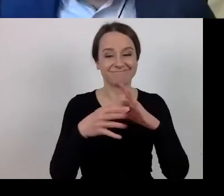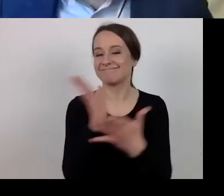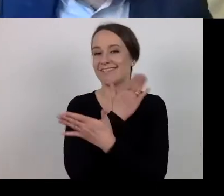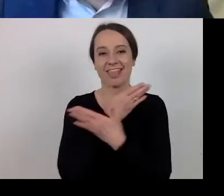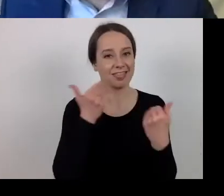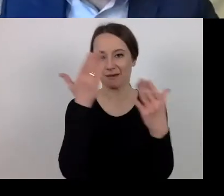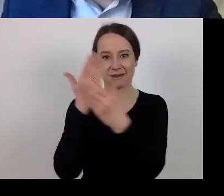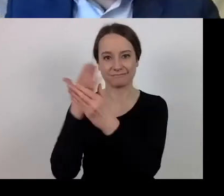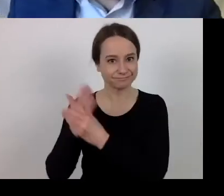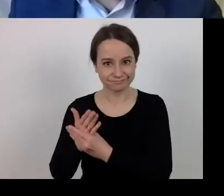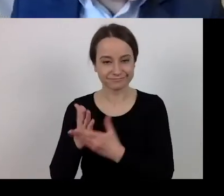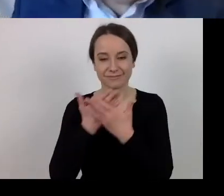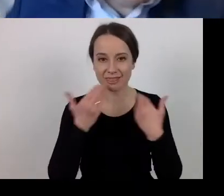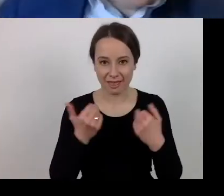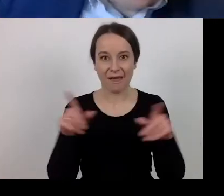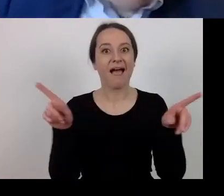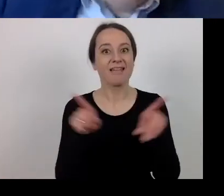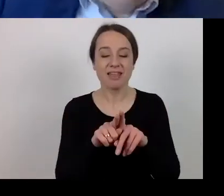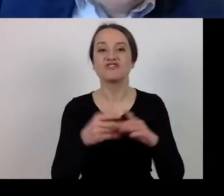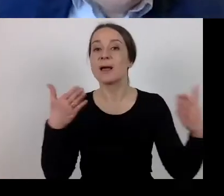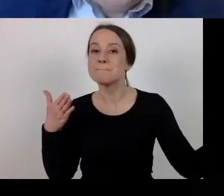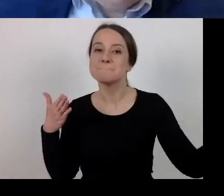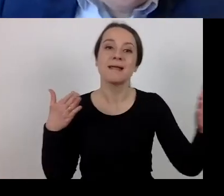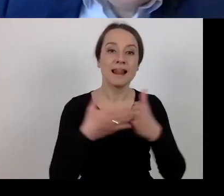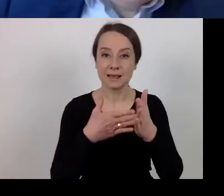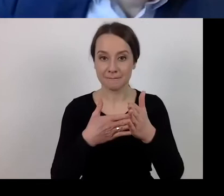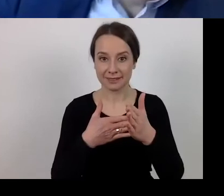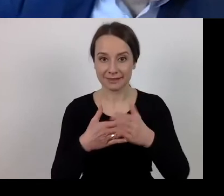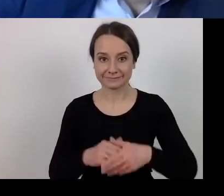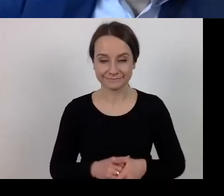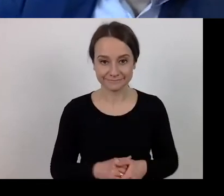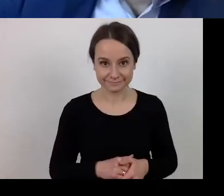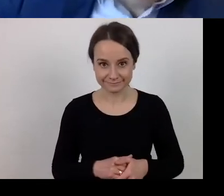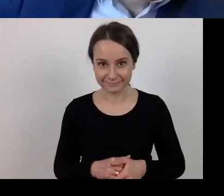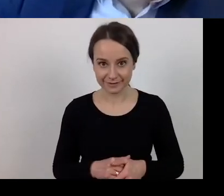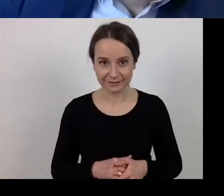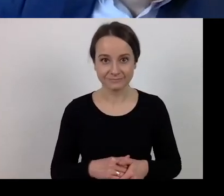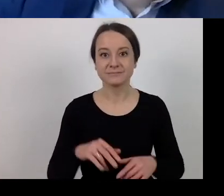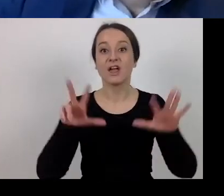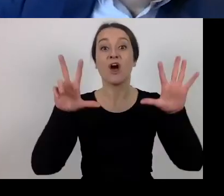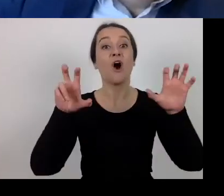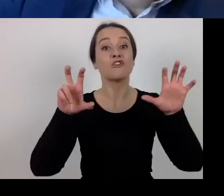and thus the limit I indicated, 800,000 euros,